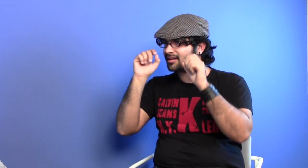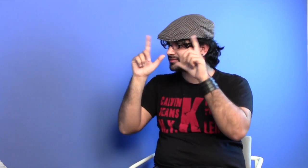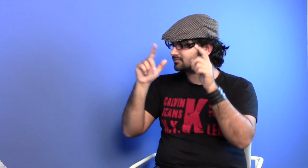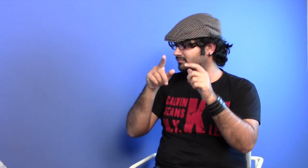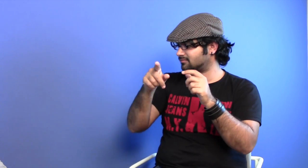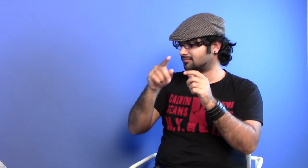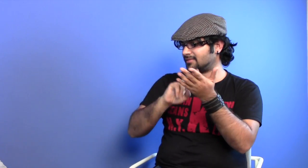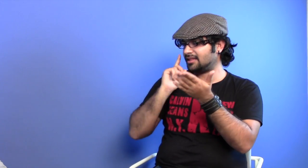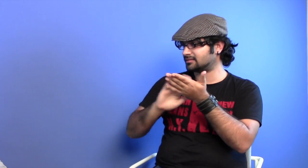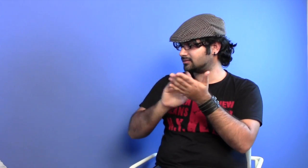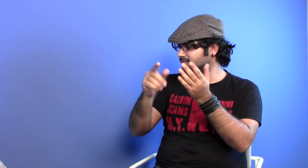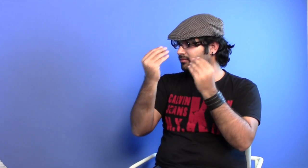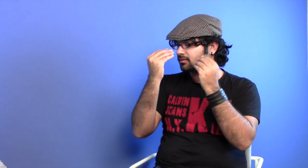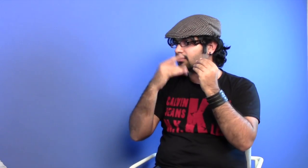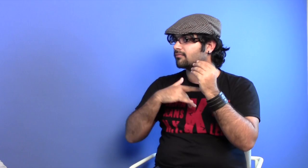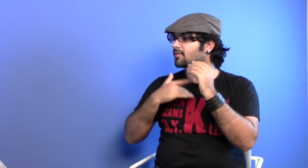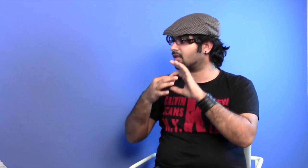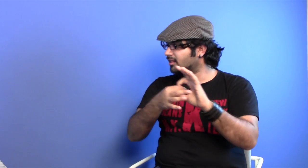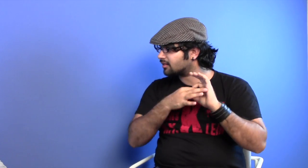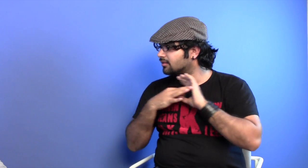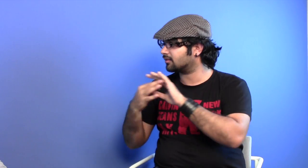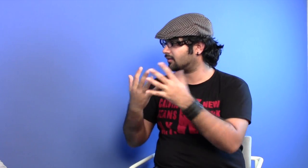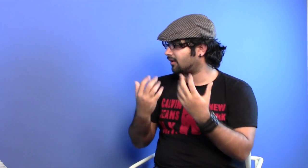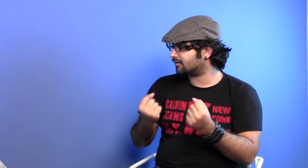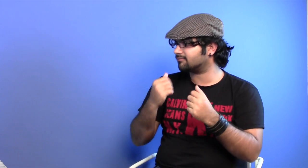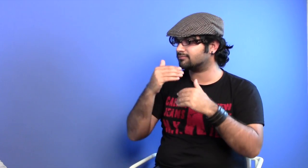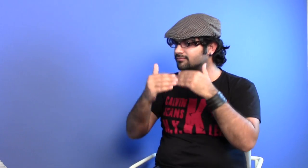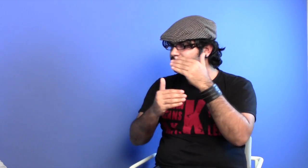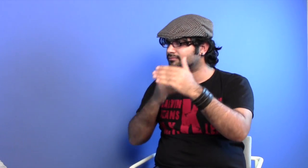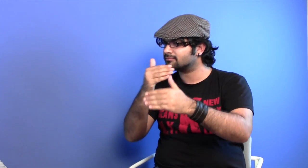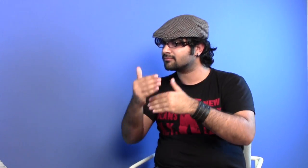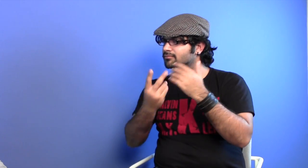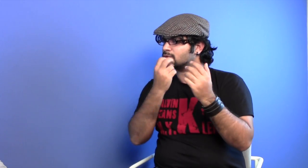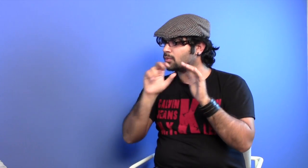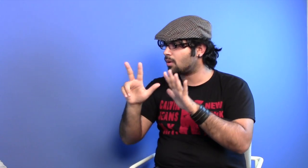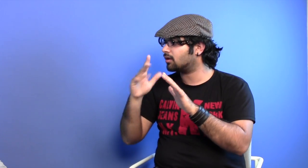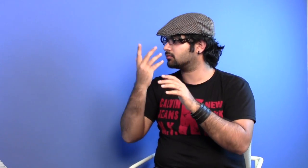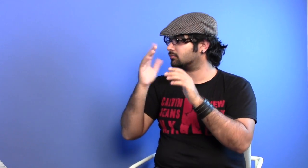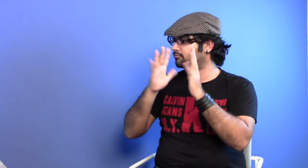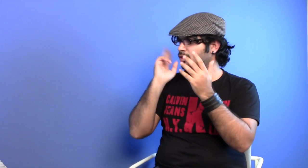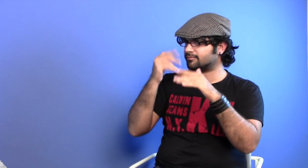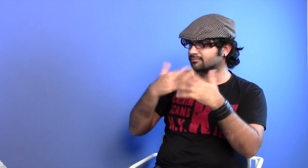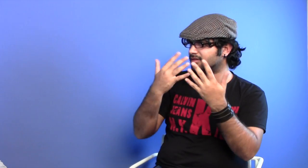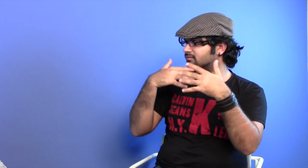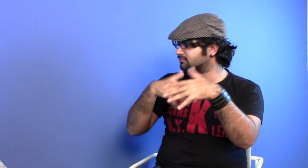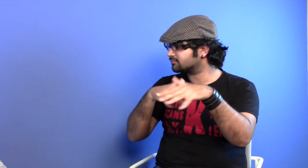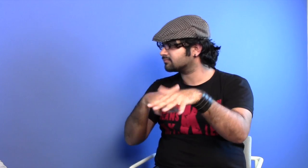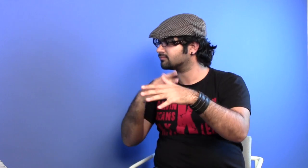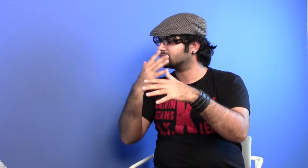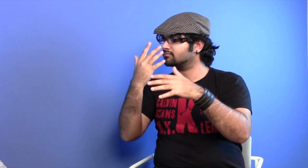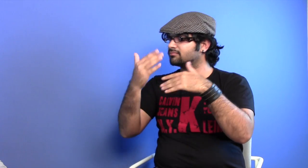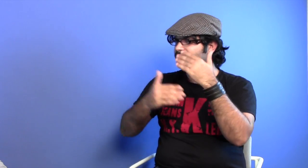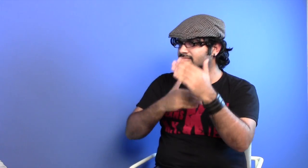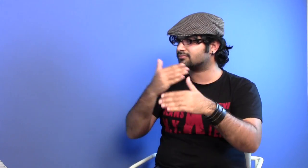this is due to the workshops at NIHH which brought the groups together. In 2008 we had a World Deaf Day Parade,